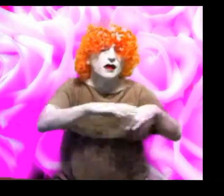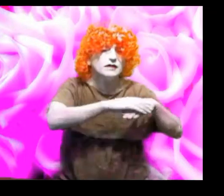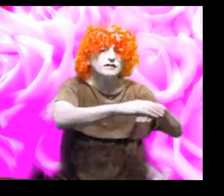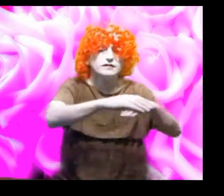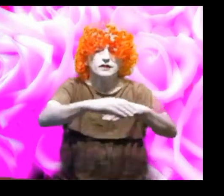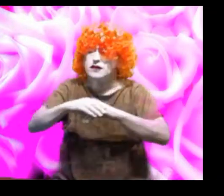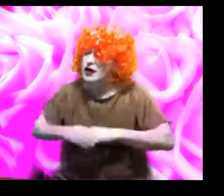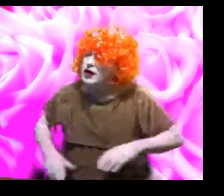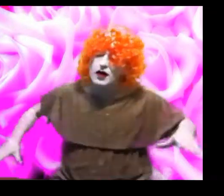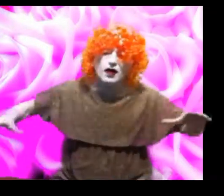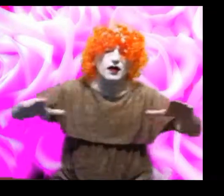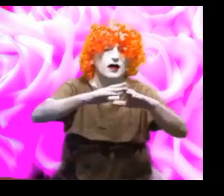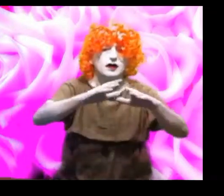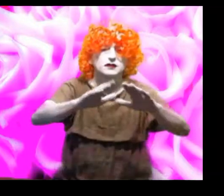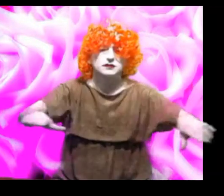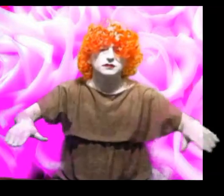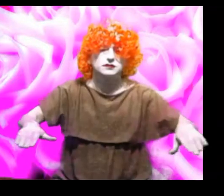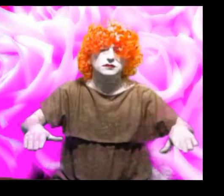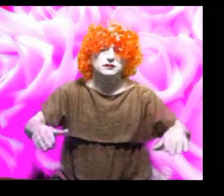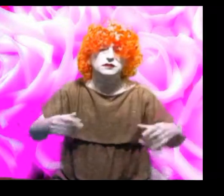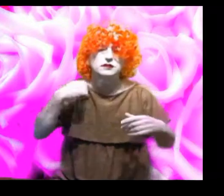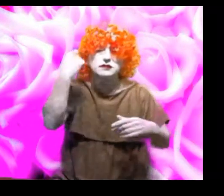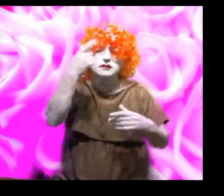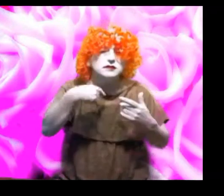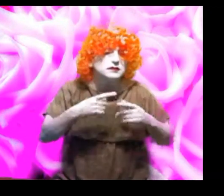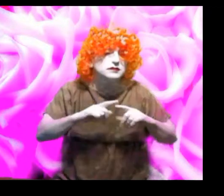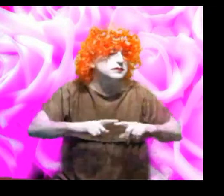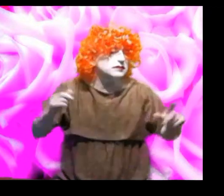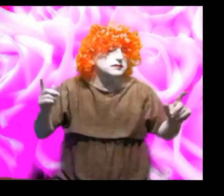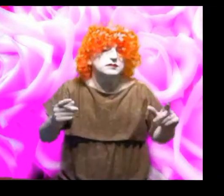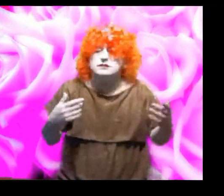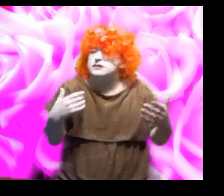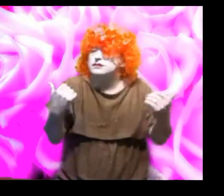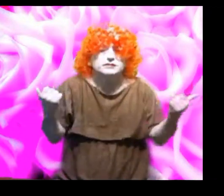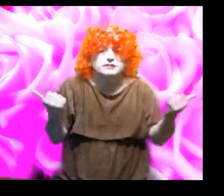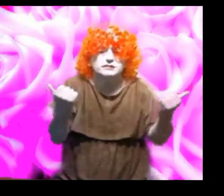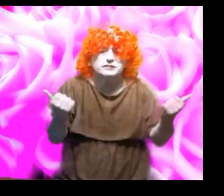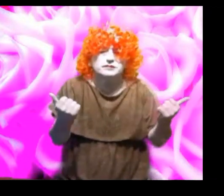Be friends with all kids, no matter what they look like. or how they walk, or talk.